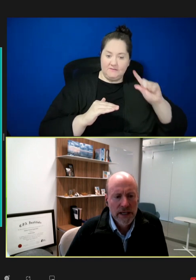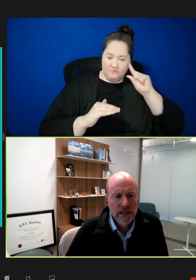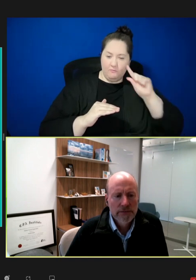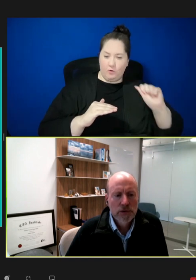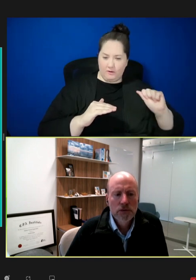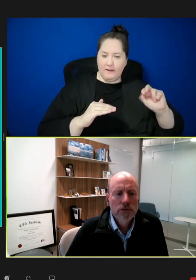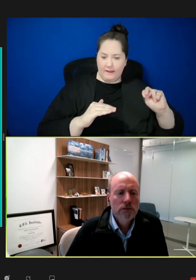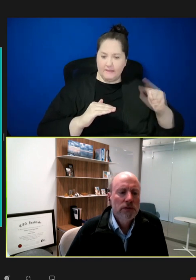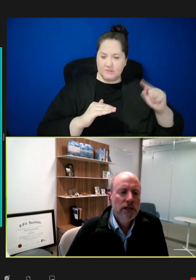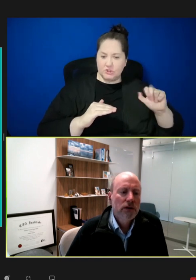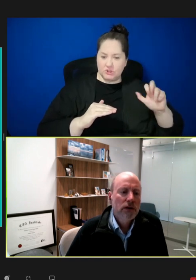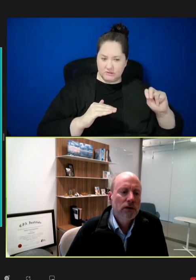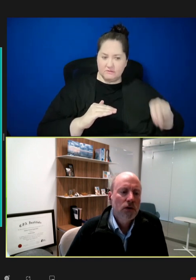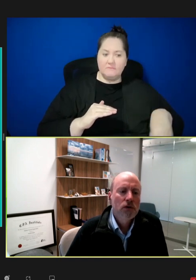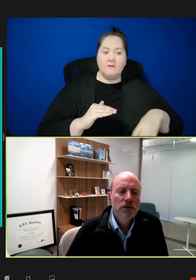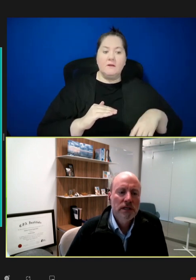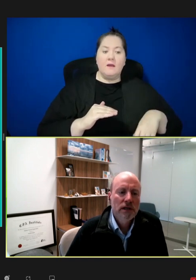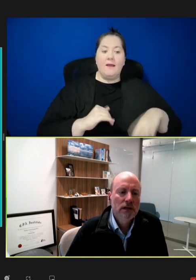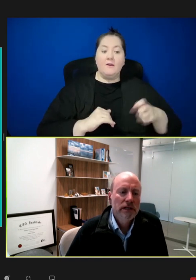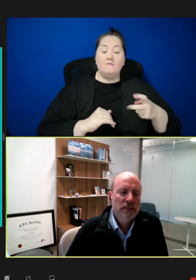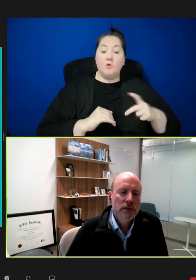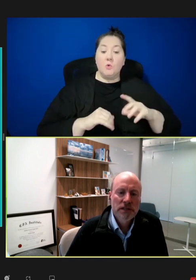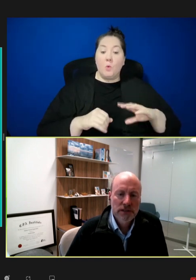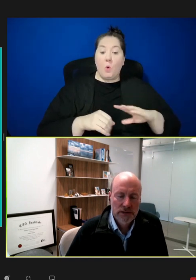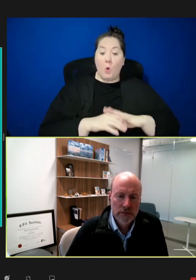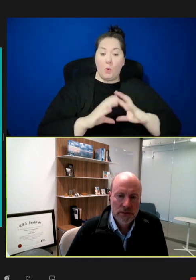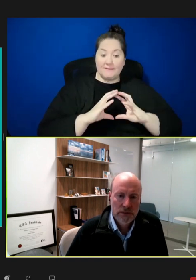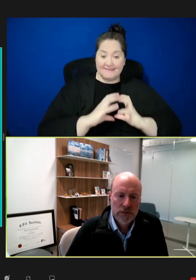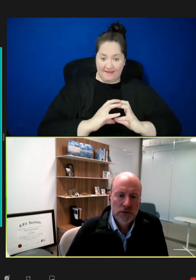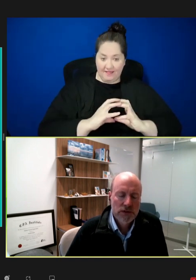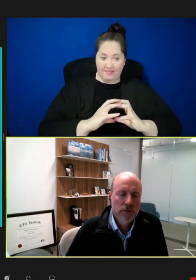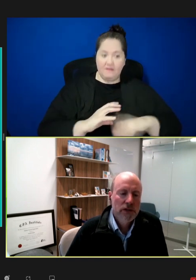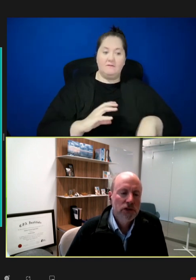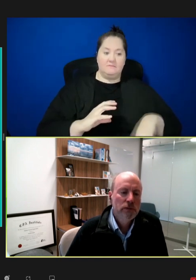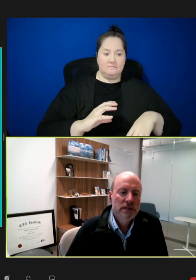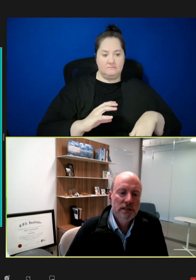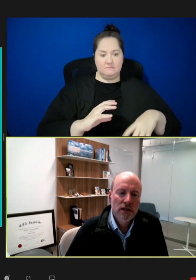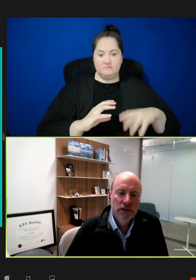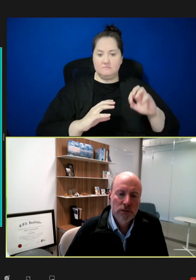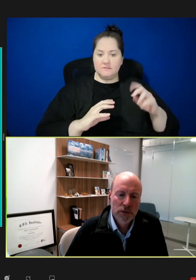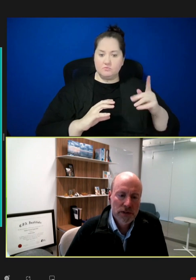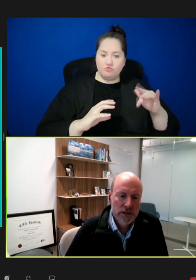and a few that are whole cell expression systems. So, this could be a human cell that you put into